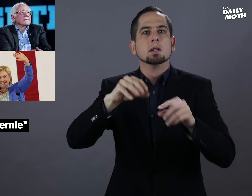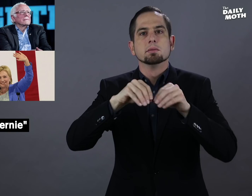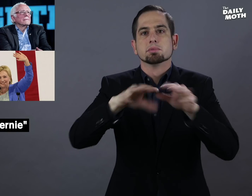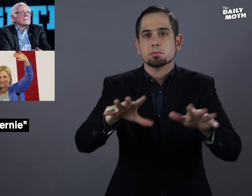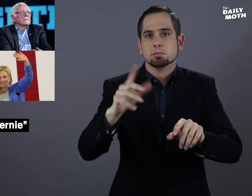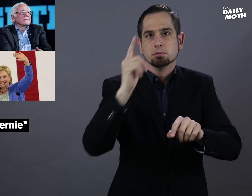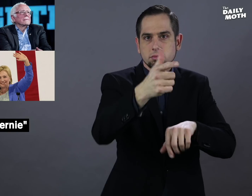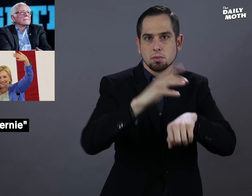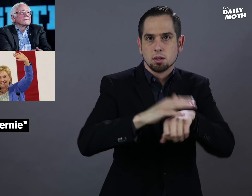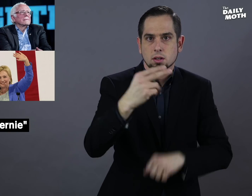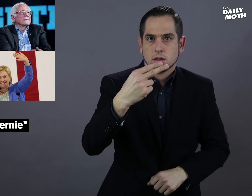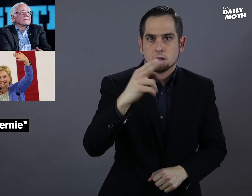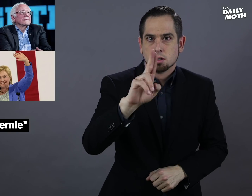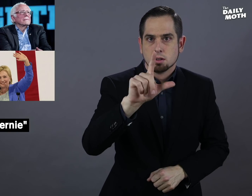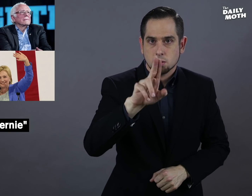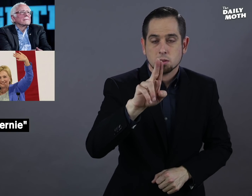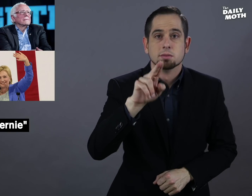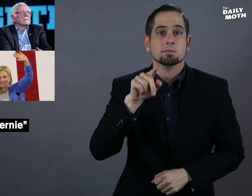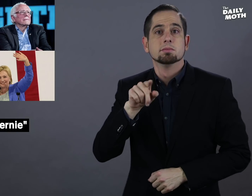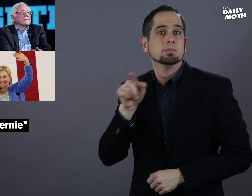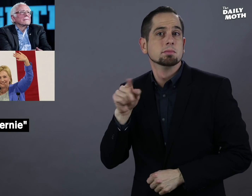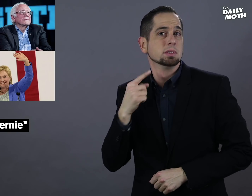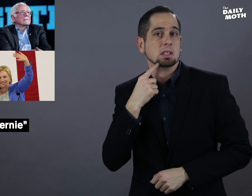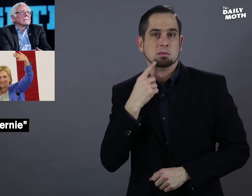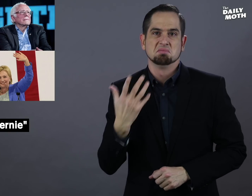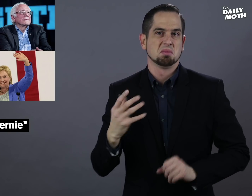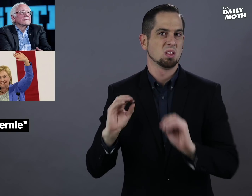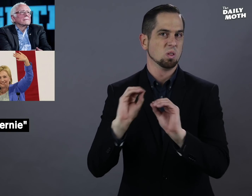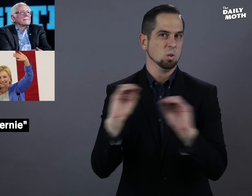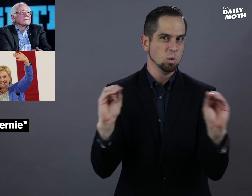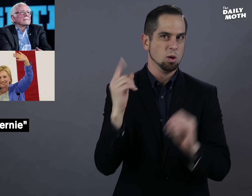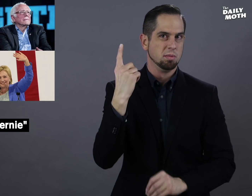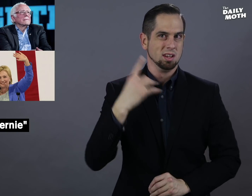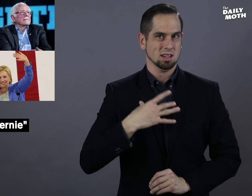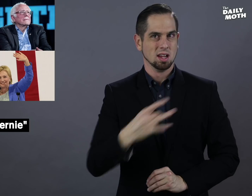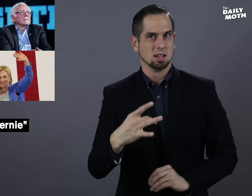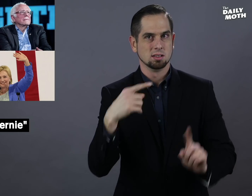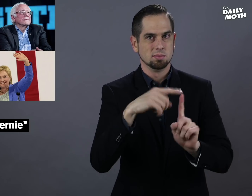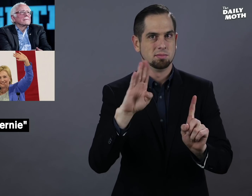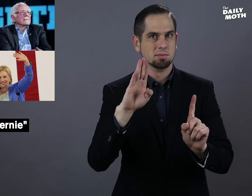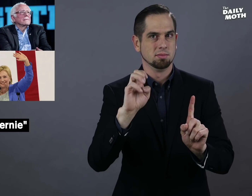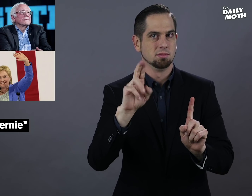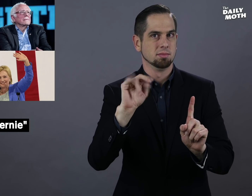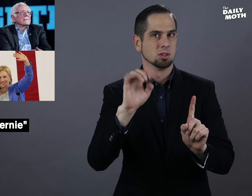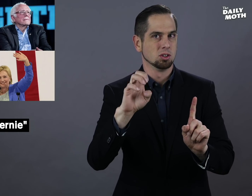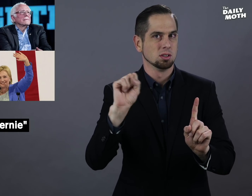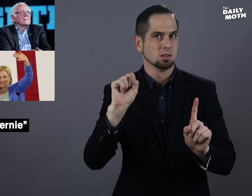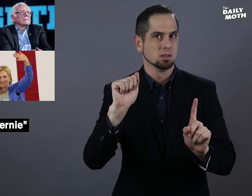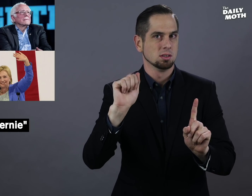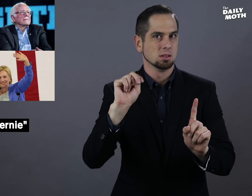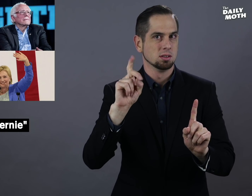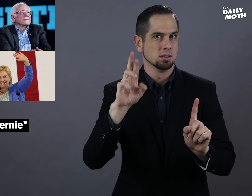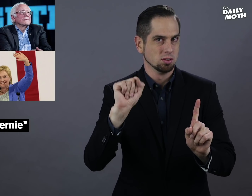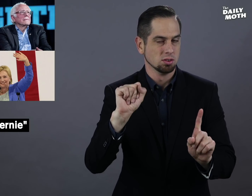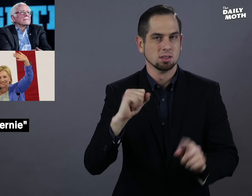released on Hulu that "nobody likes" Bernie Sanders